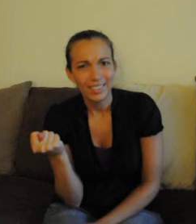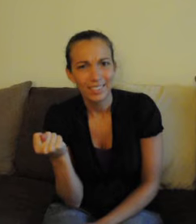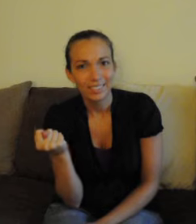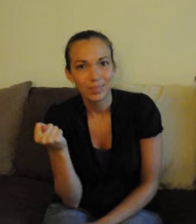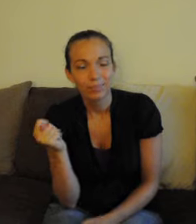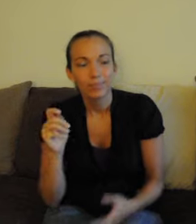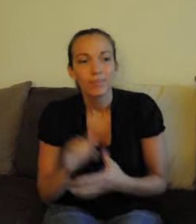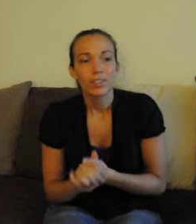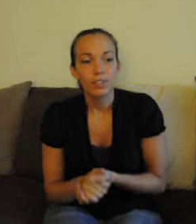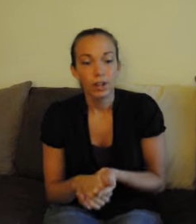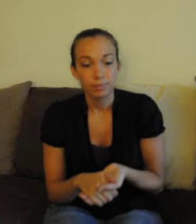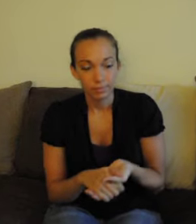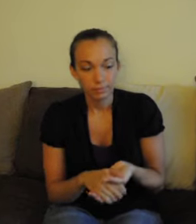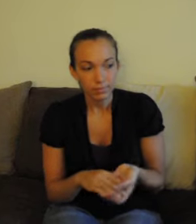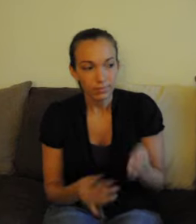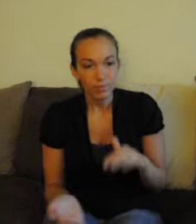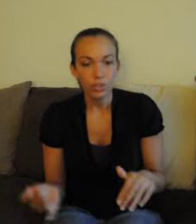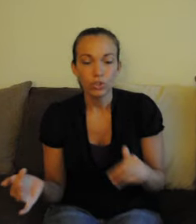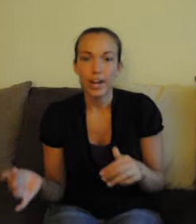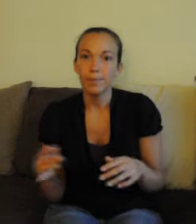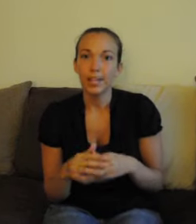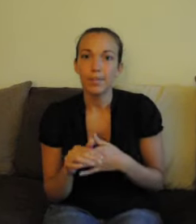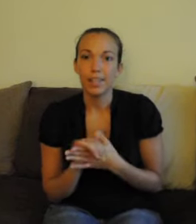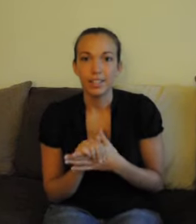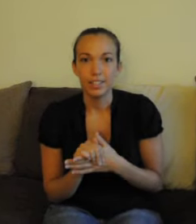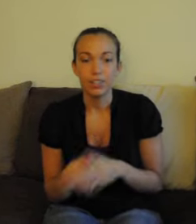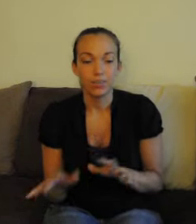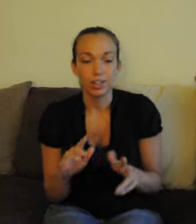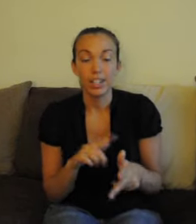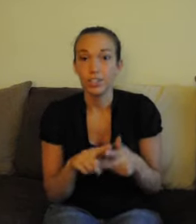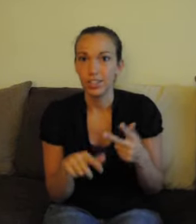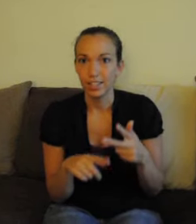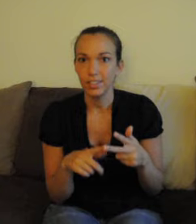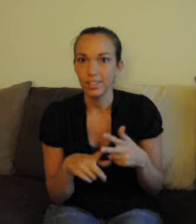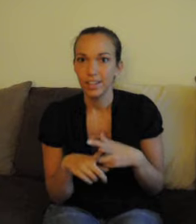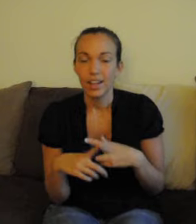So, try to make up a sentence for each of these